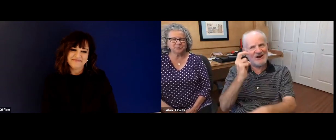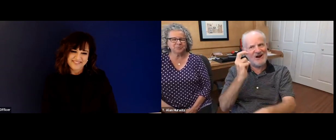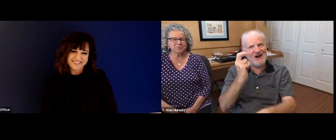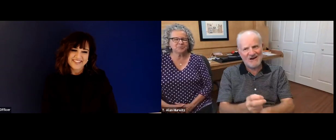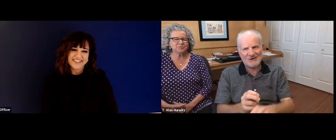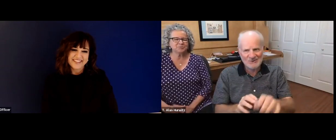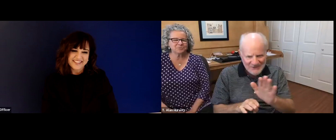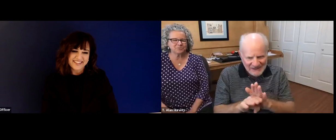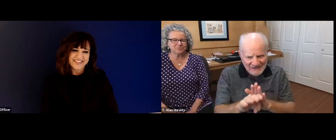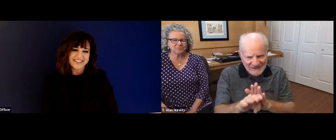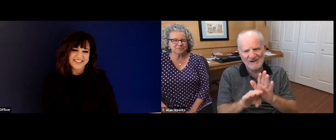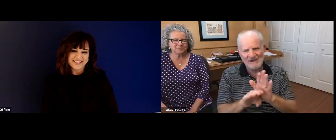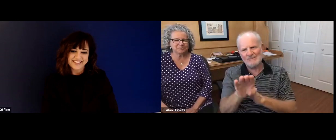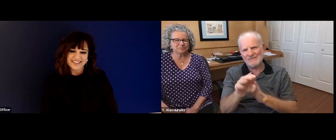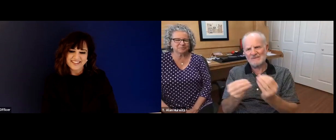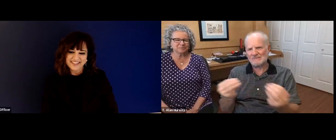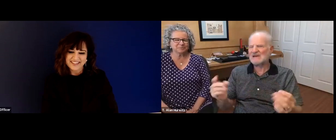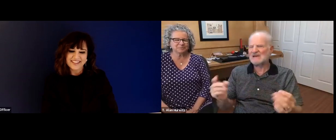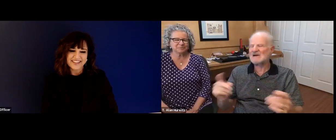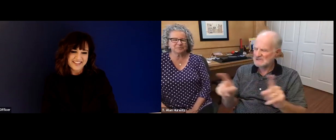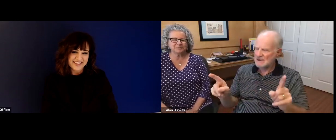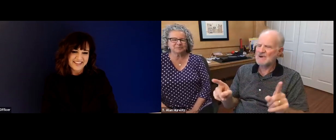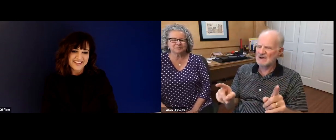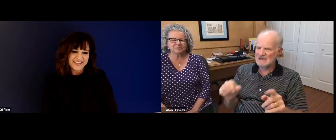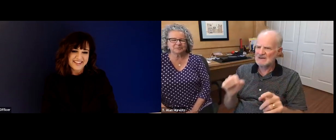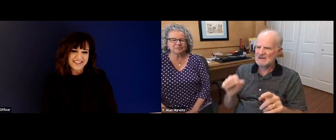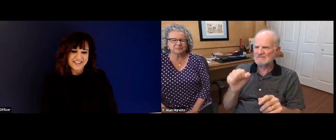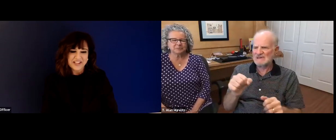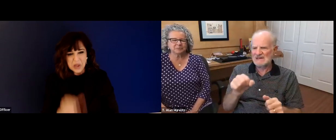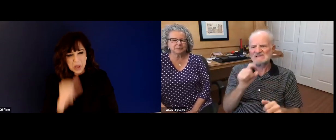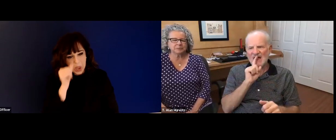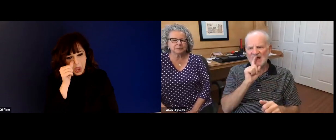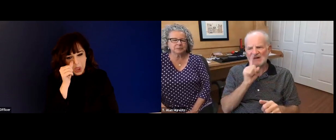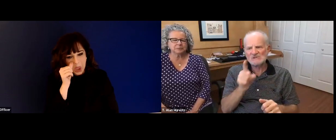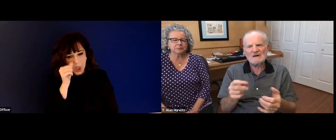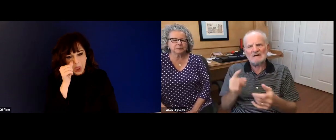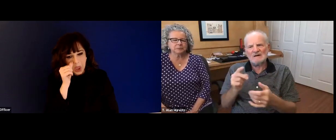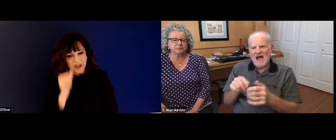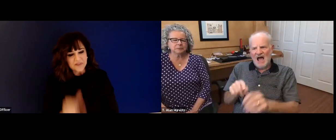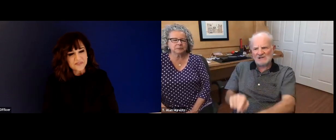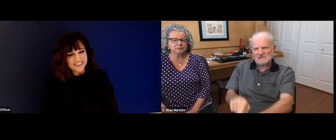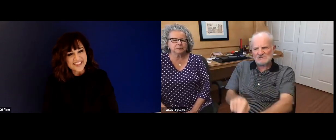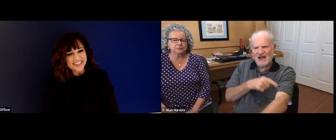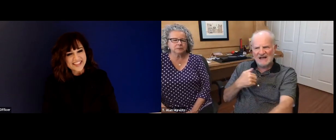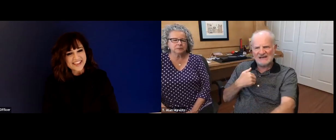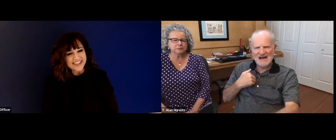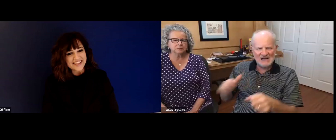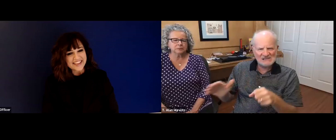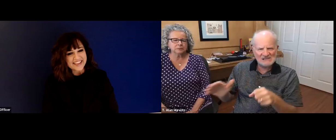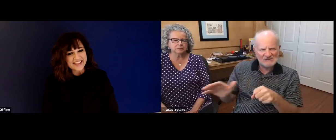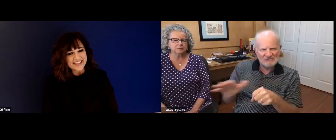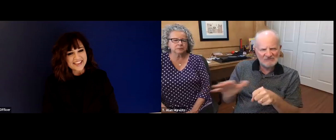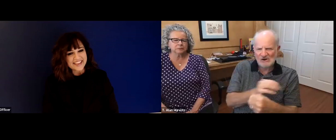You know, again, I need to give credit, you know, to where it's due, which is the faculty and the staff who worked so hard to